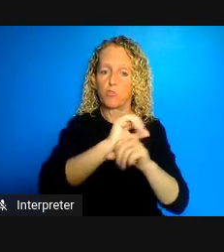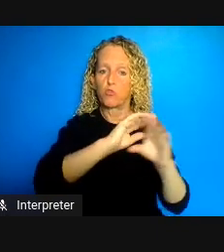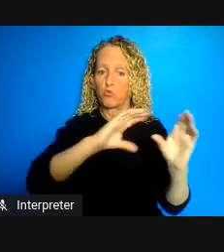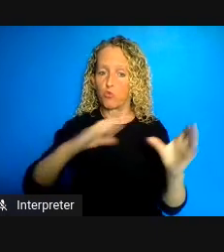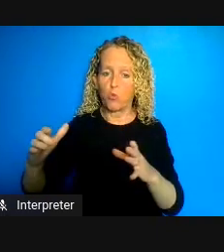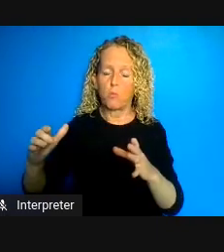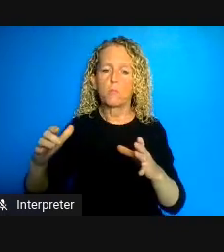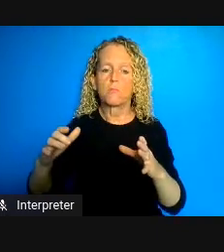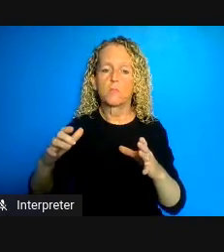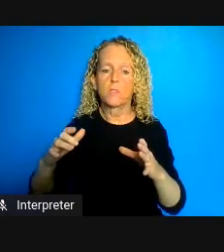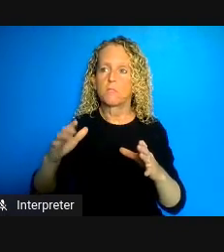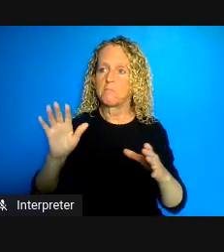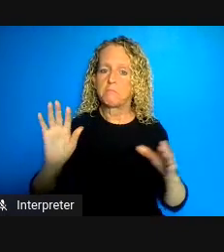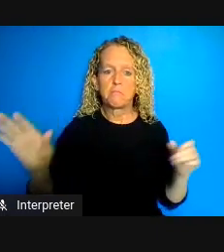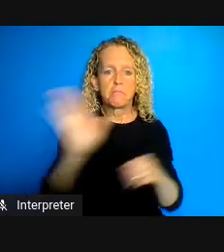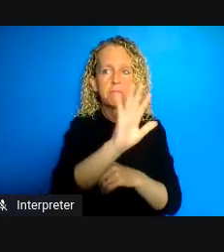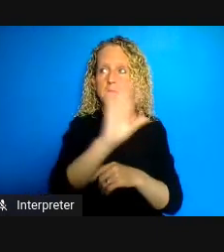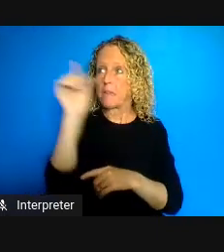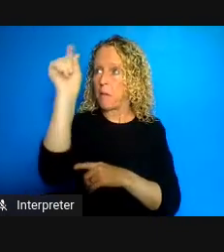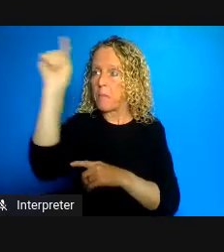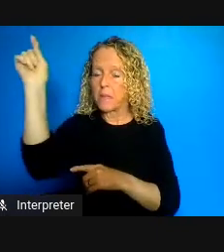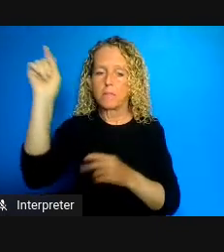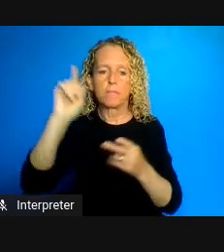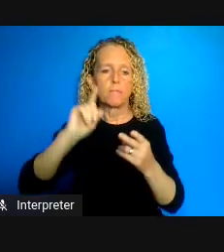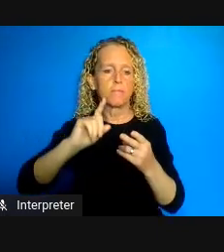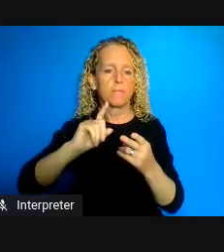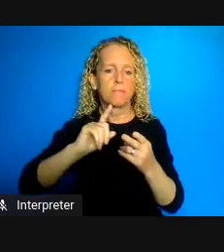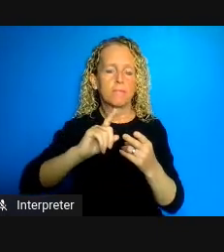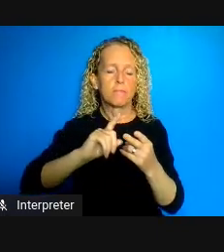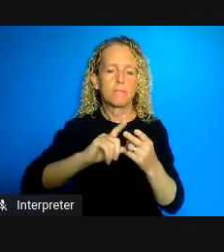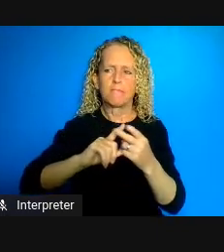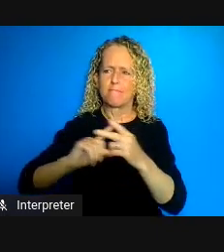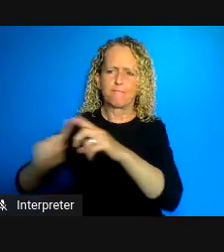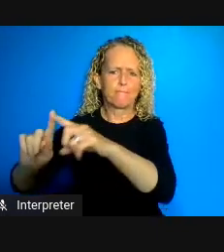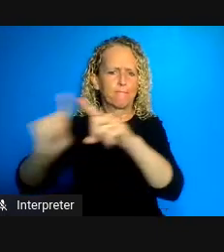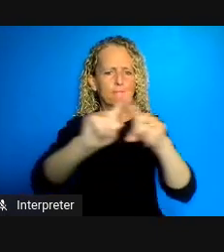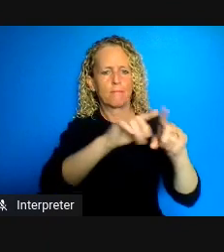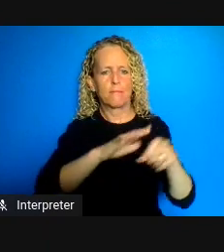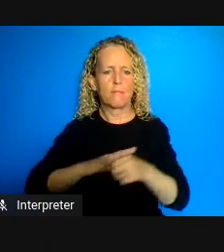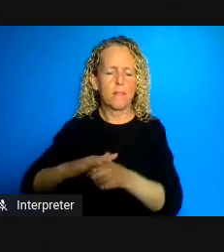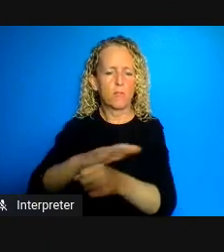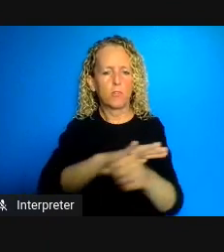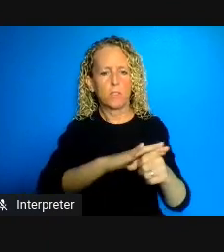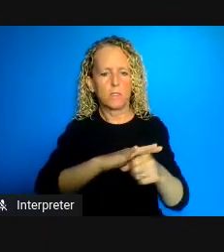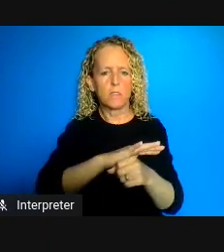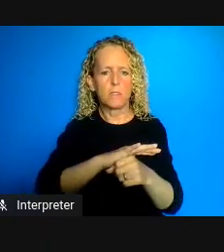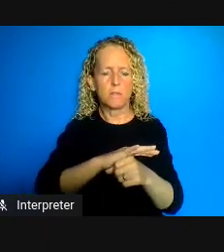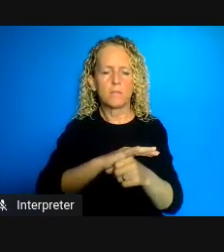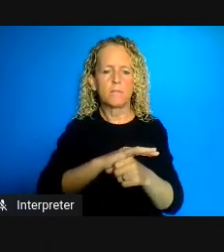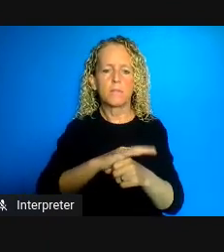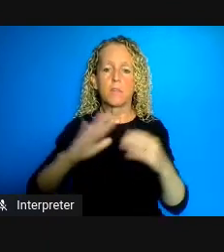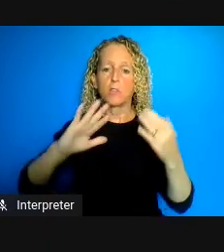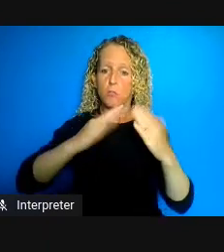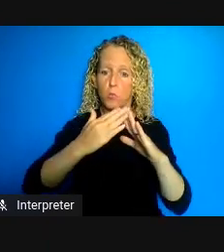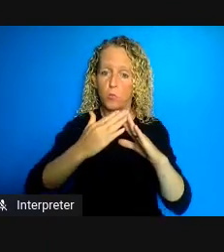across sectors, bridging government and community groups in some cases bridging